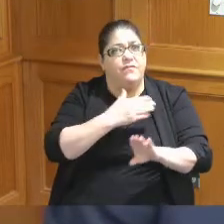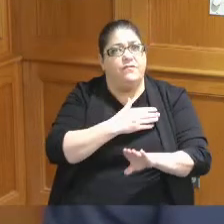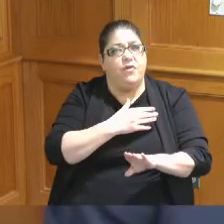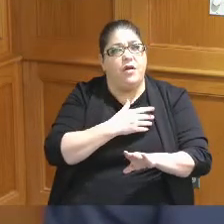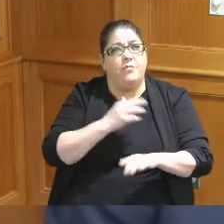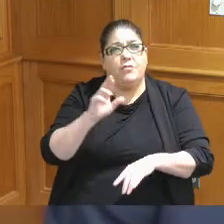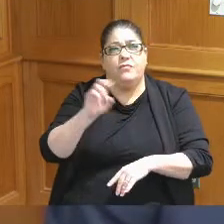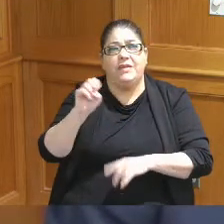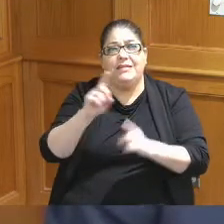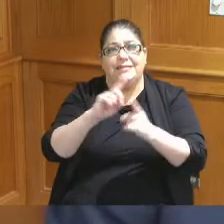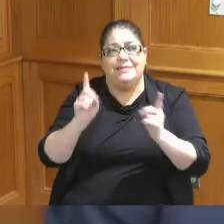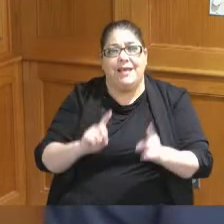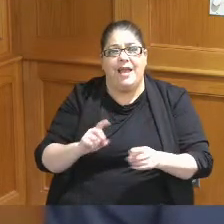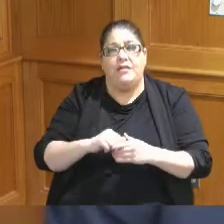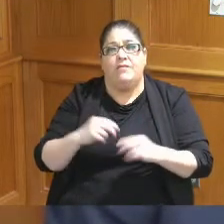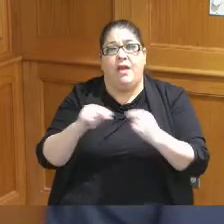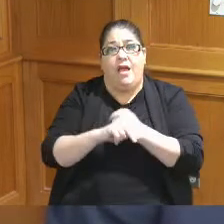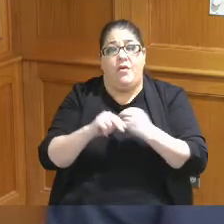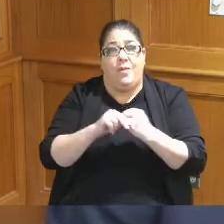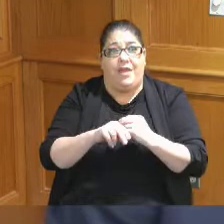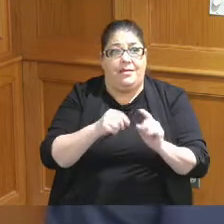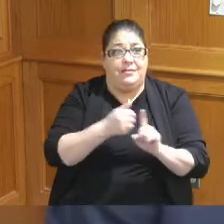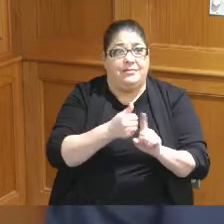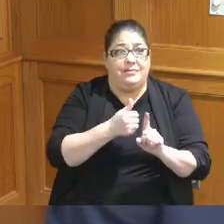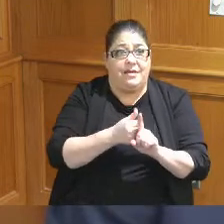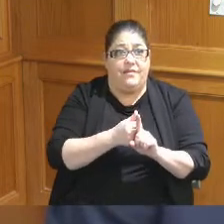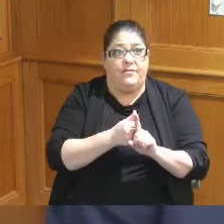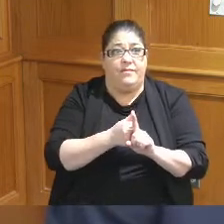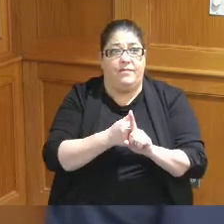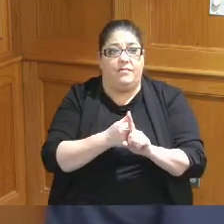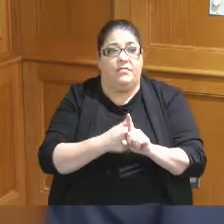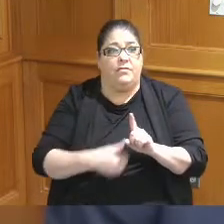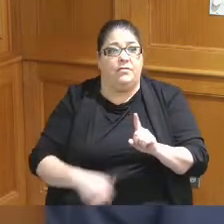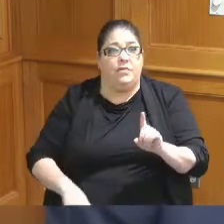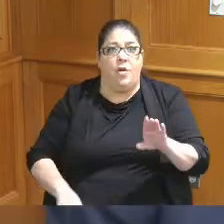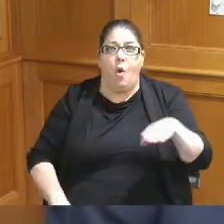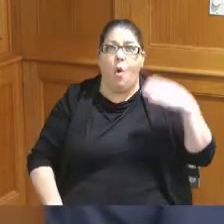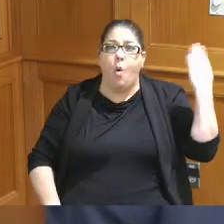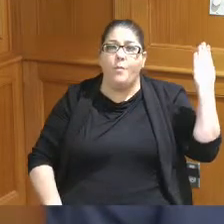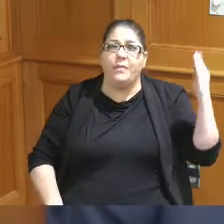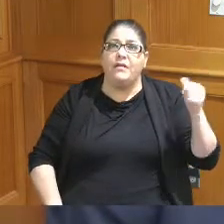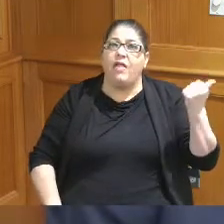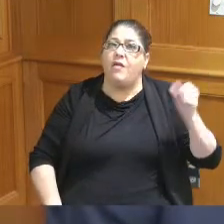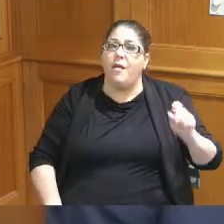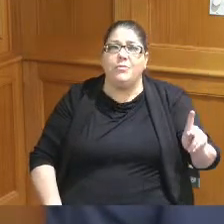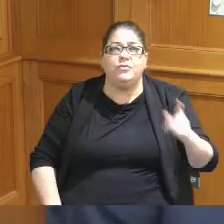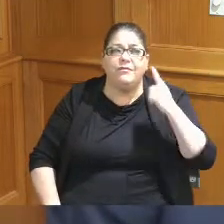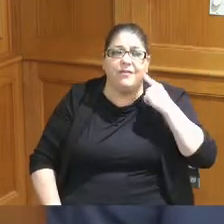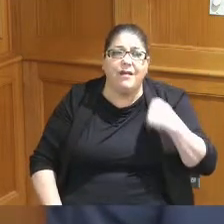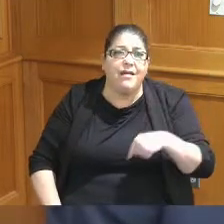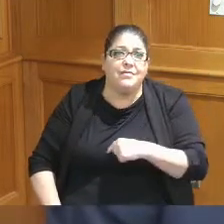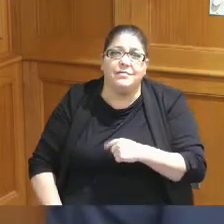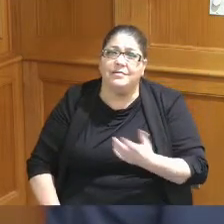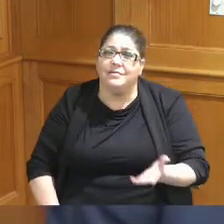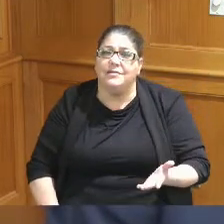redesign of the highway is what a that opens up a whole other opportunity for us so that we can and